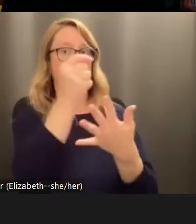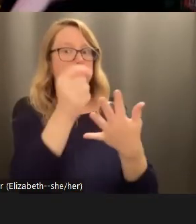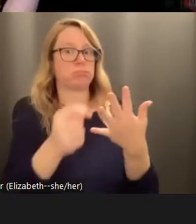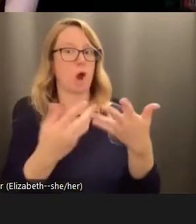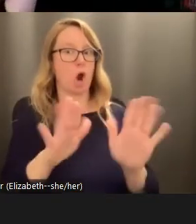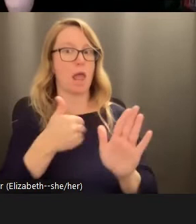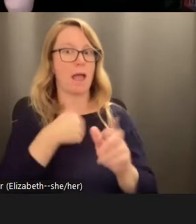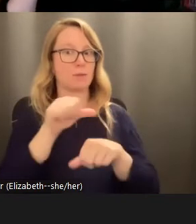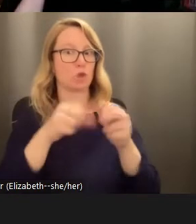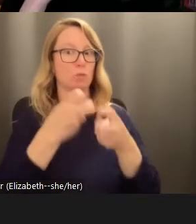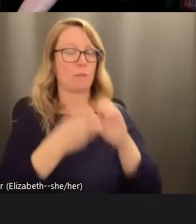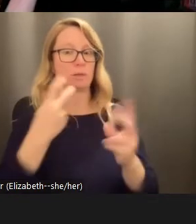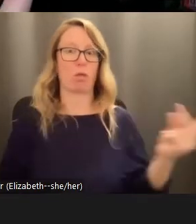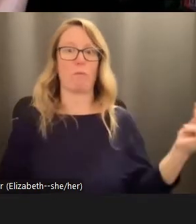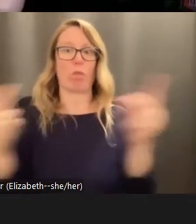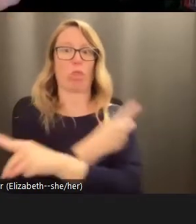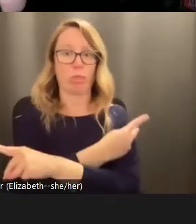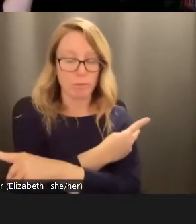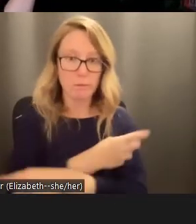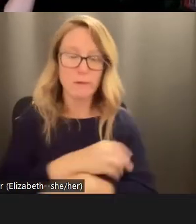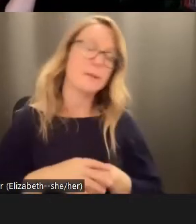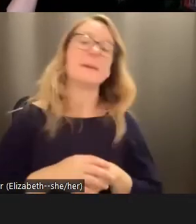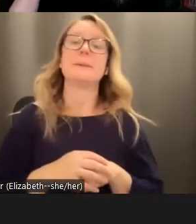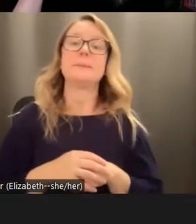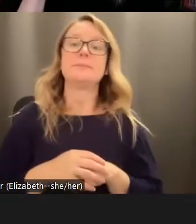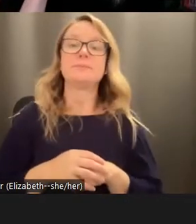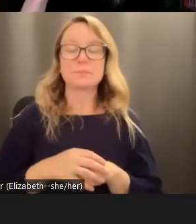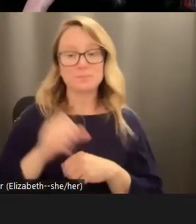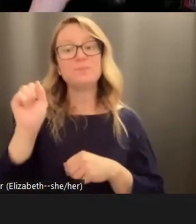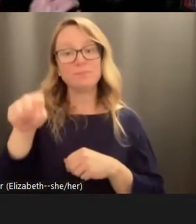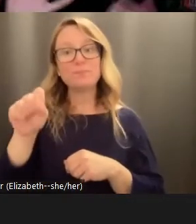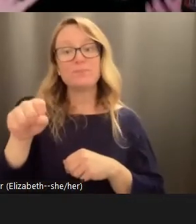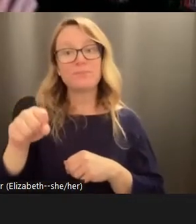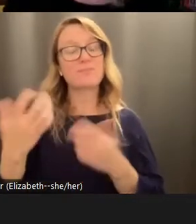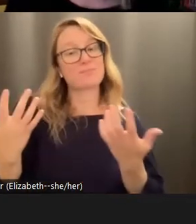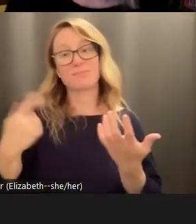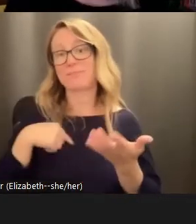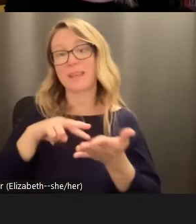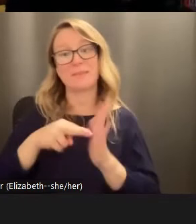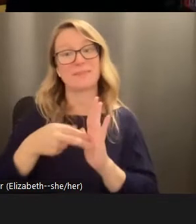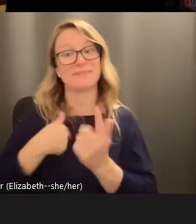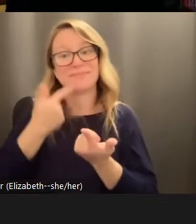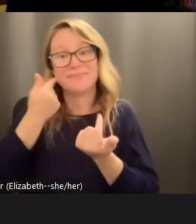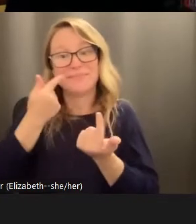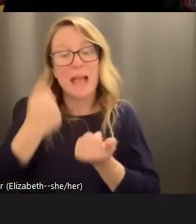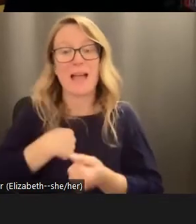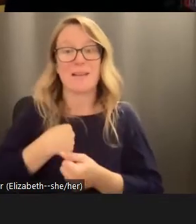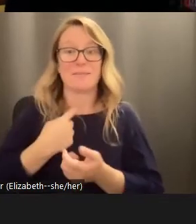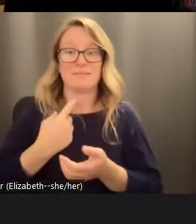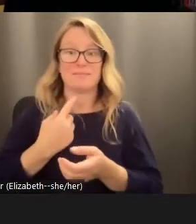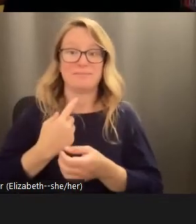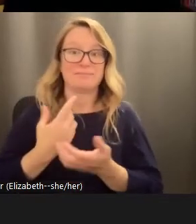problems. And so yeah, I think I mean, I, as one person, you